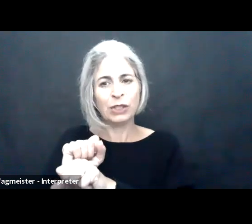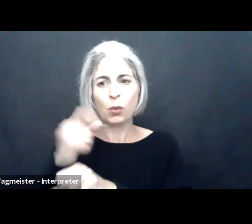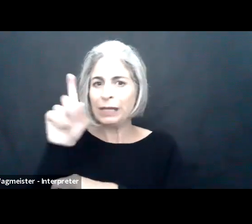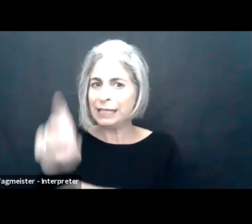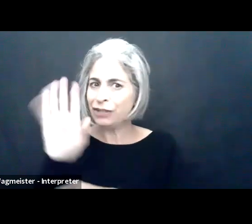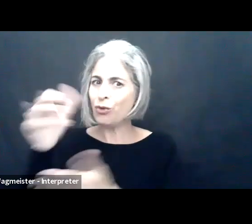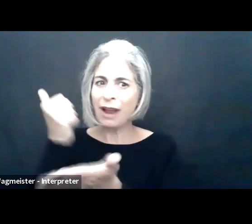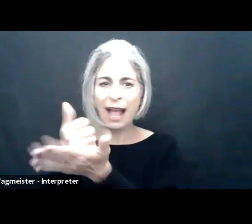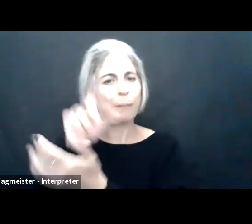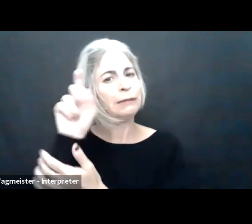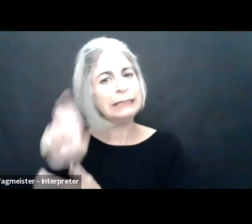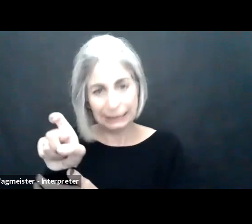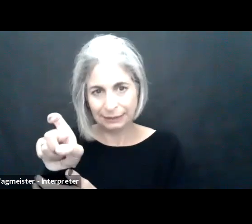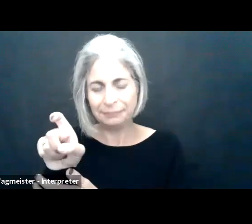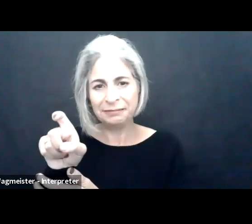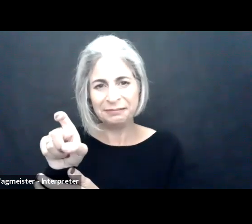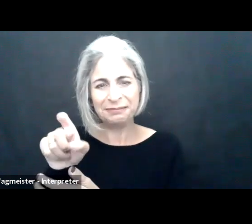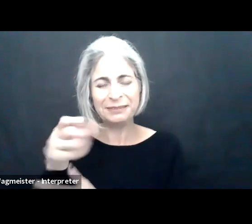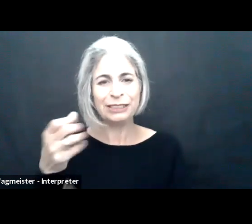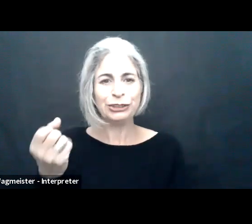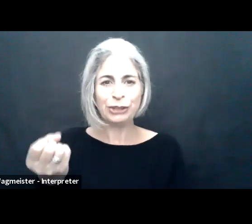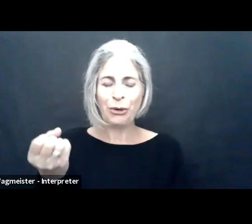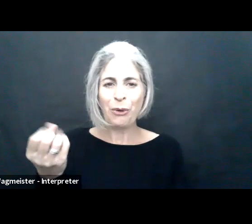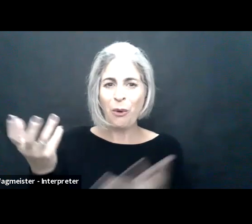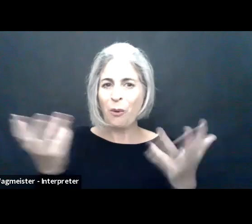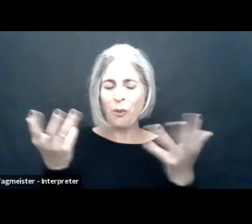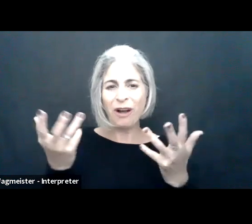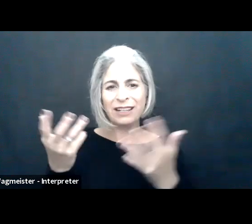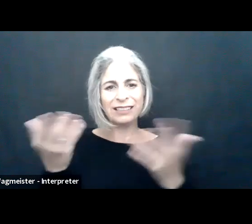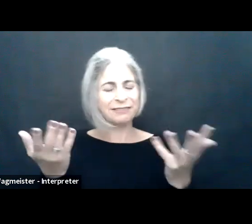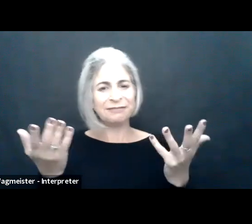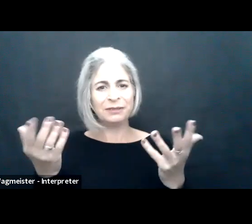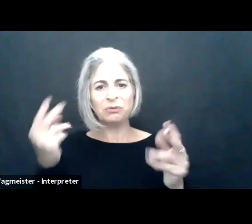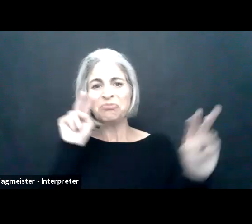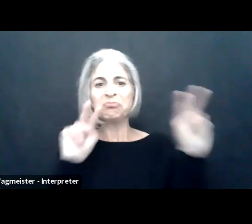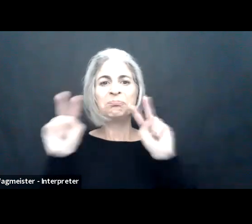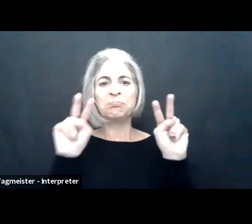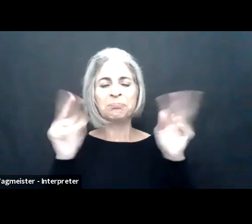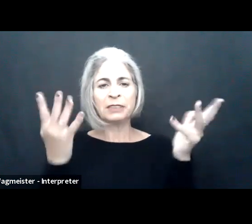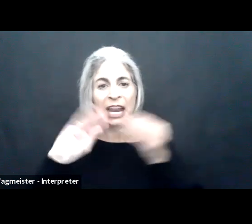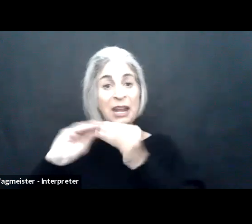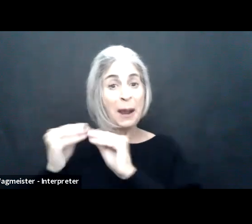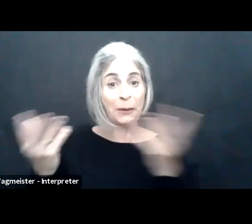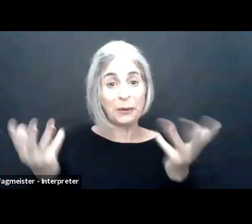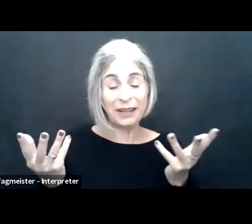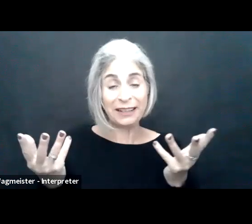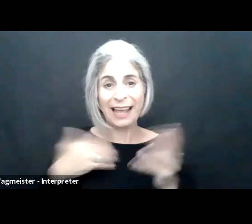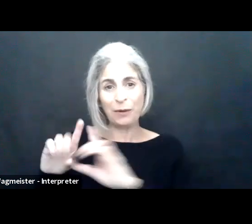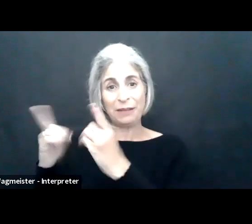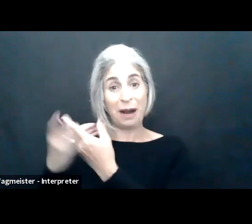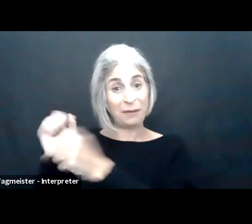Inclusive covid recovery is our number one employment priority and we need your help.